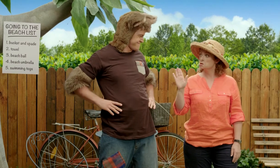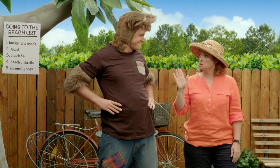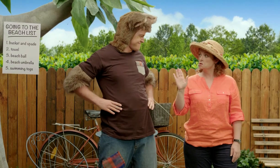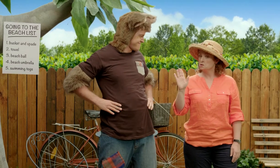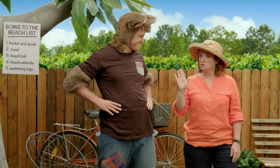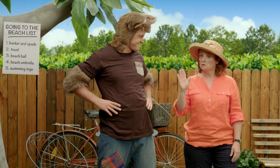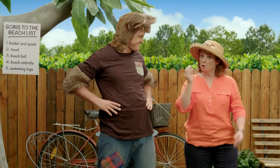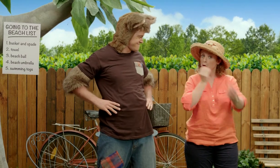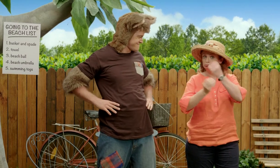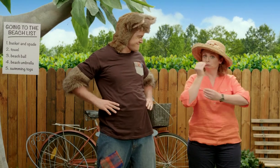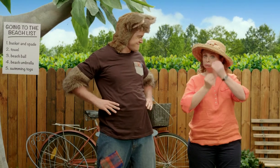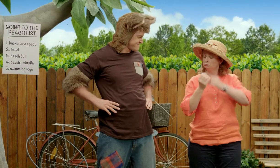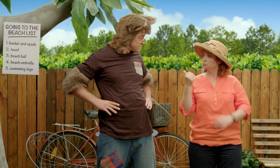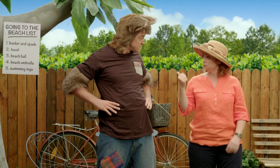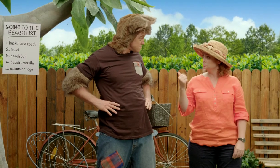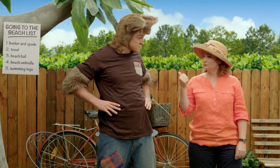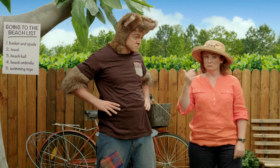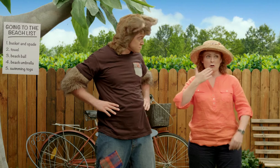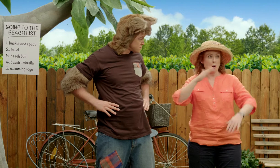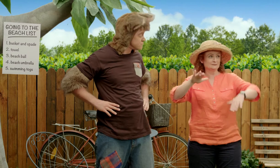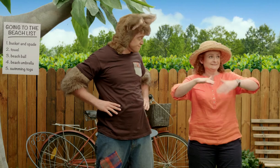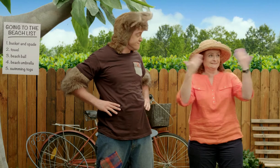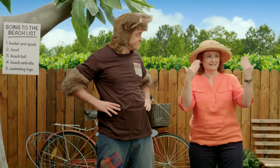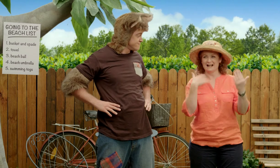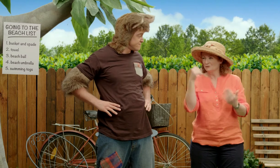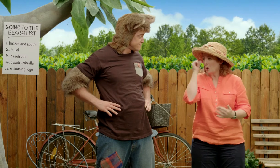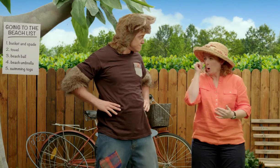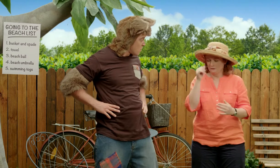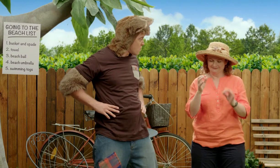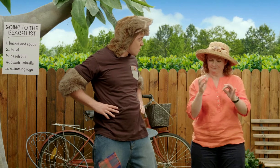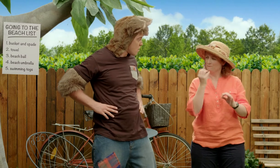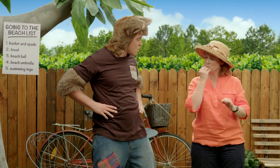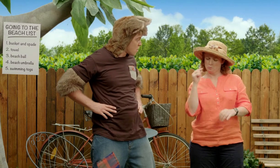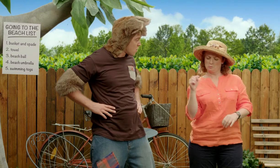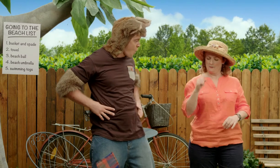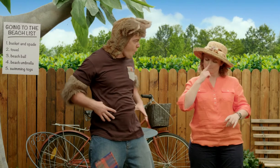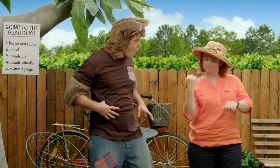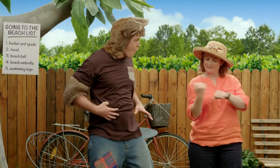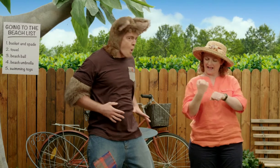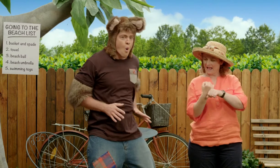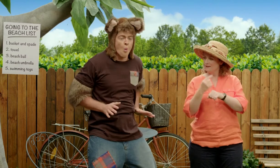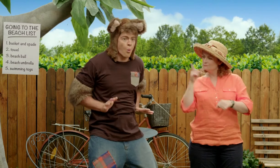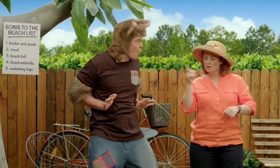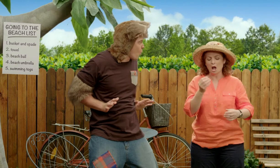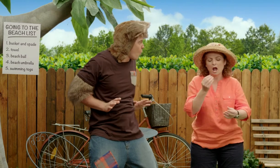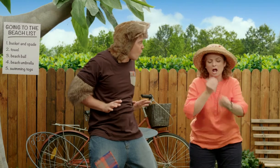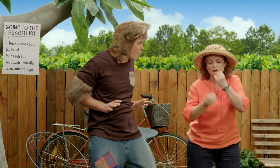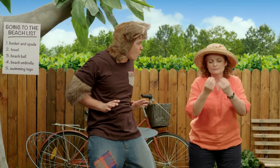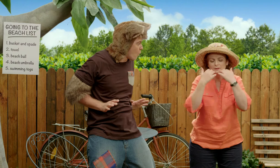Oh Possum, I have an idea. It's a very hot day, I know something special we can make to eat,